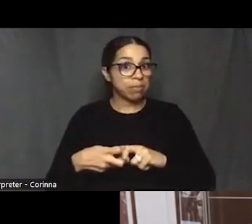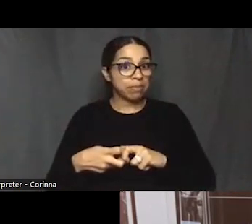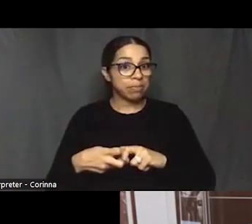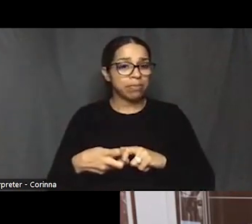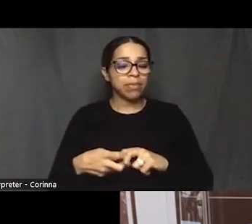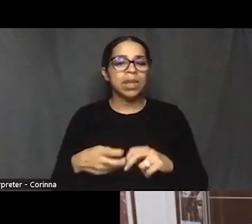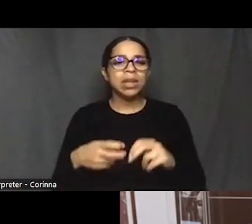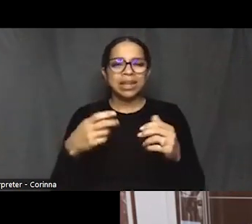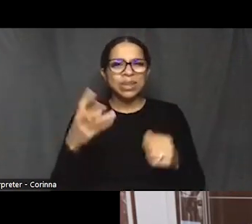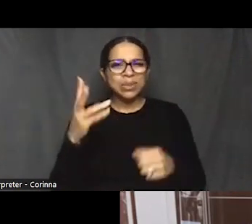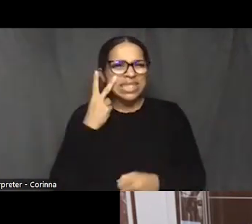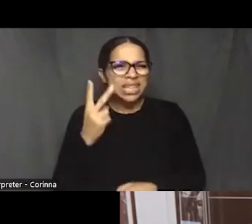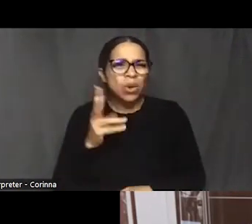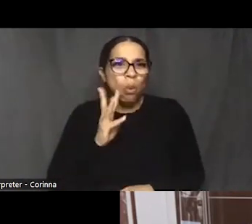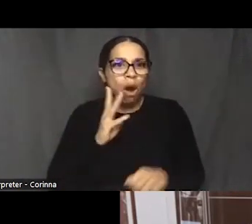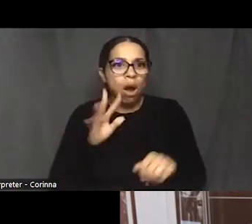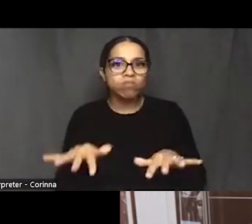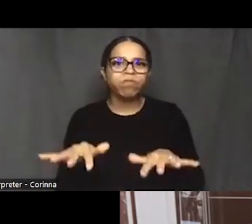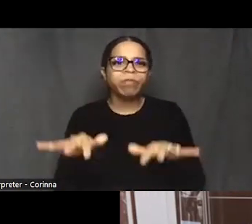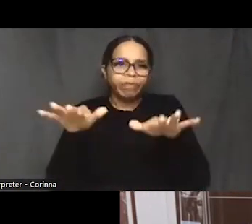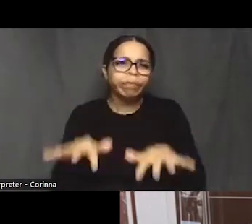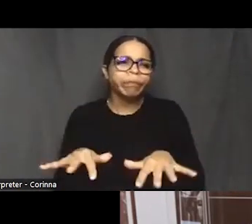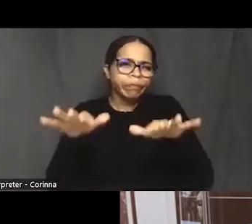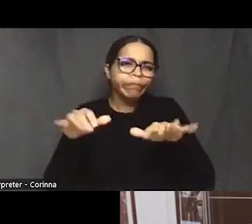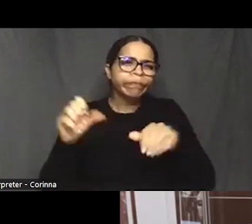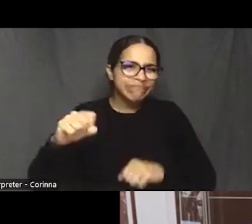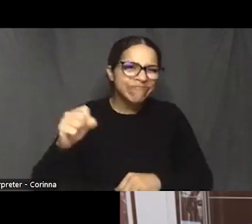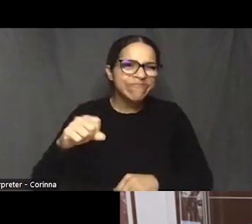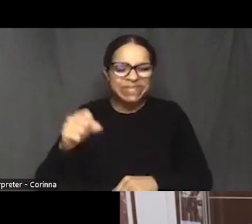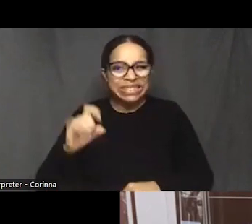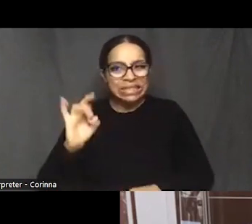But then when you see the casket is the the Crip is broken,